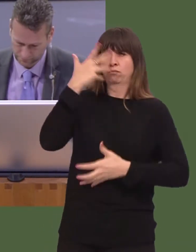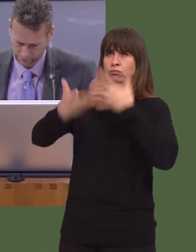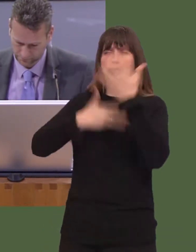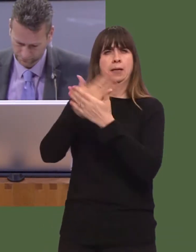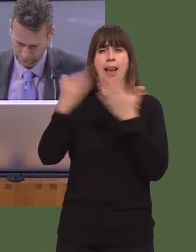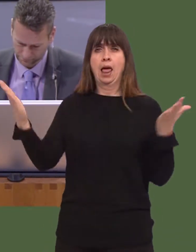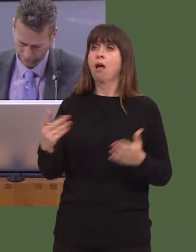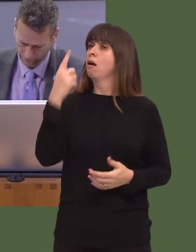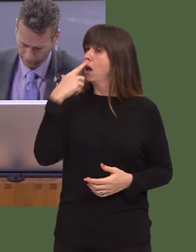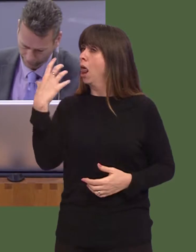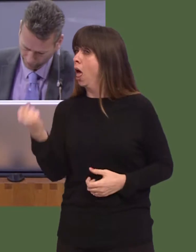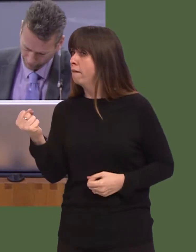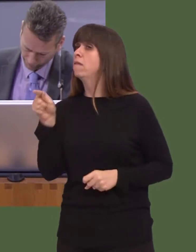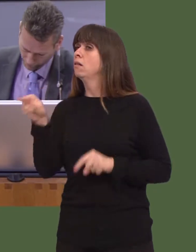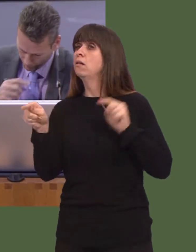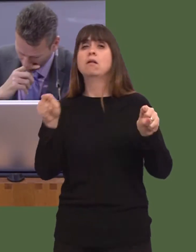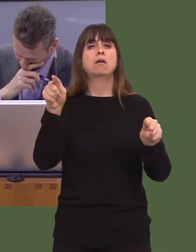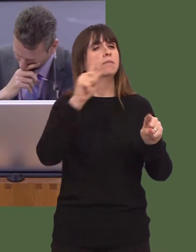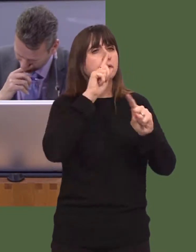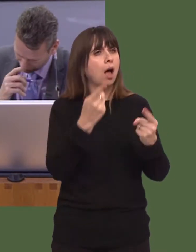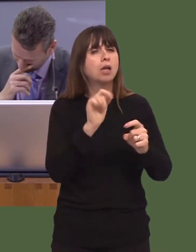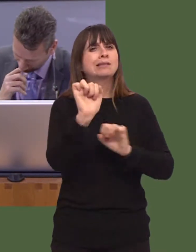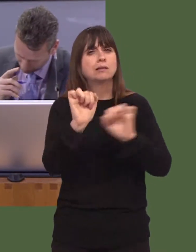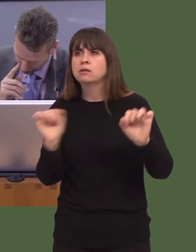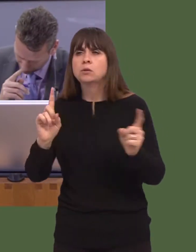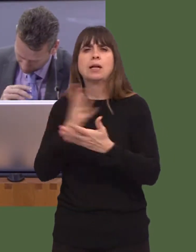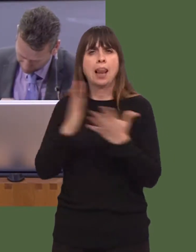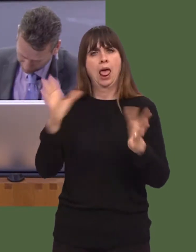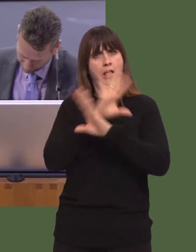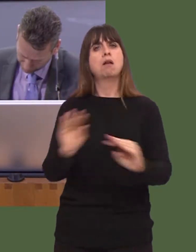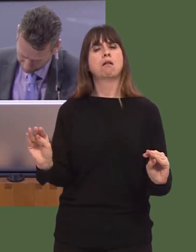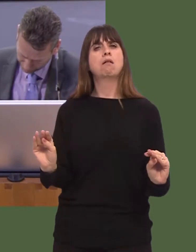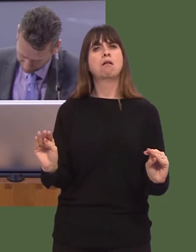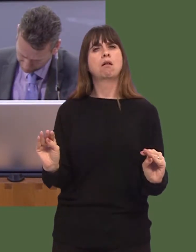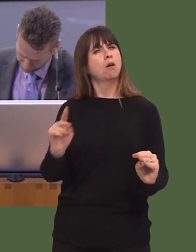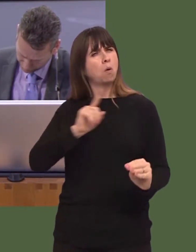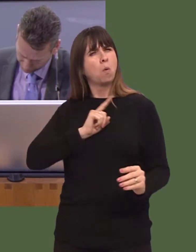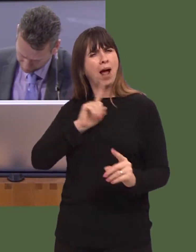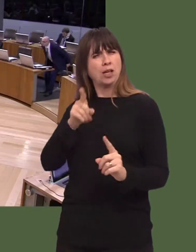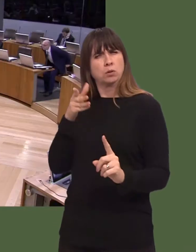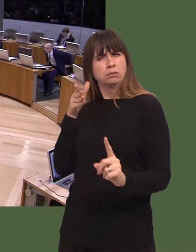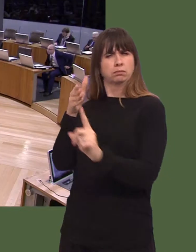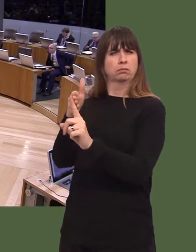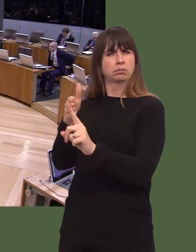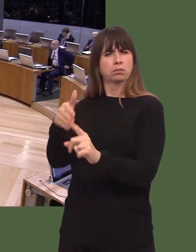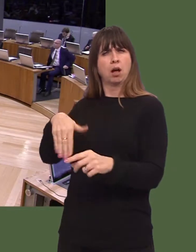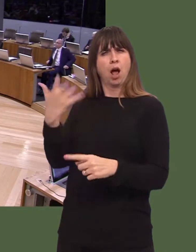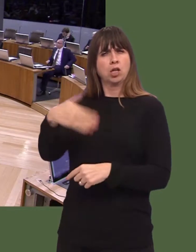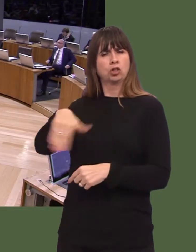Also, can you tell us why the Government wanted to target high-street businesses without including other businesses?